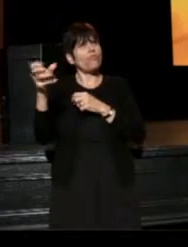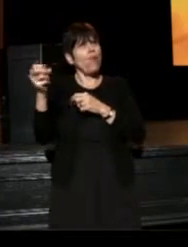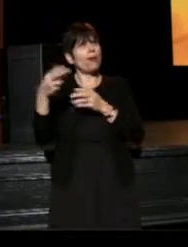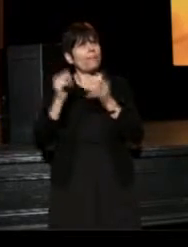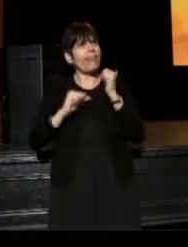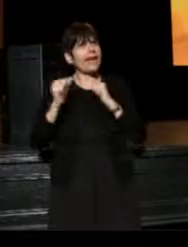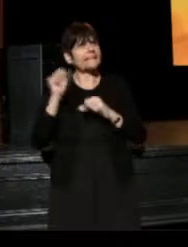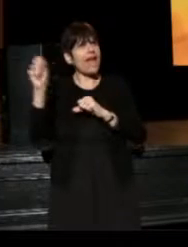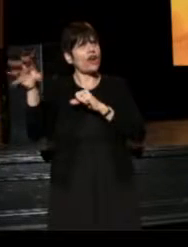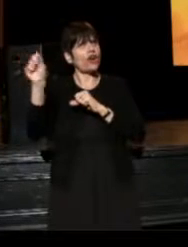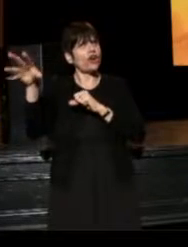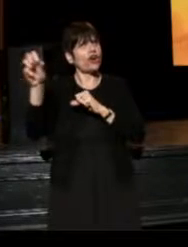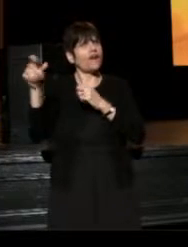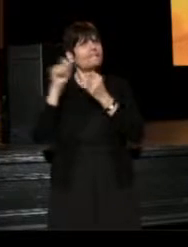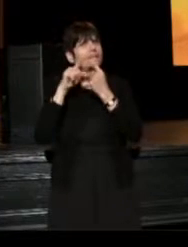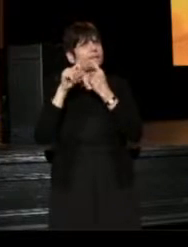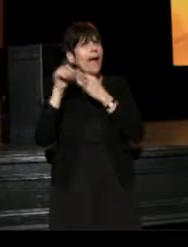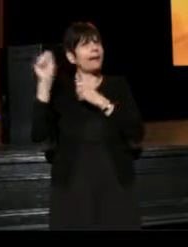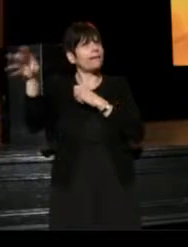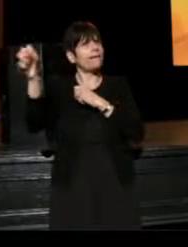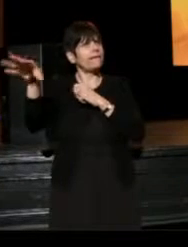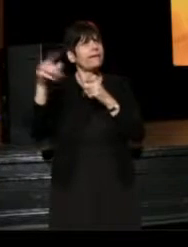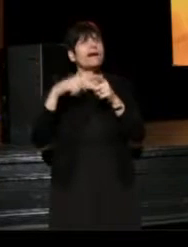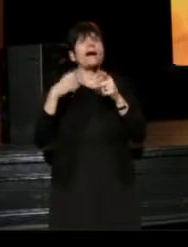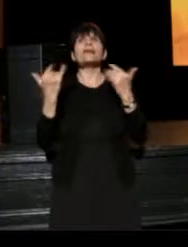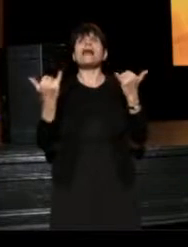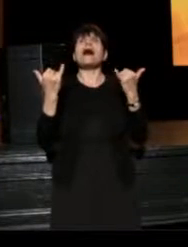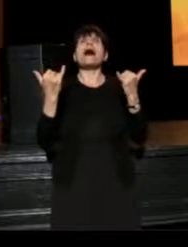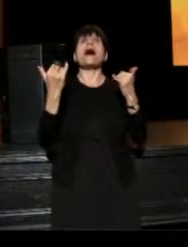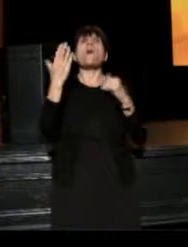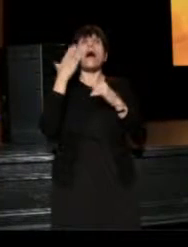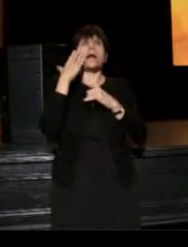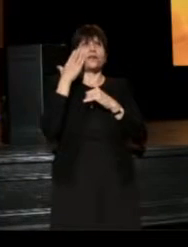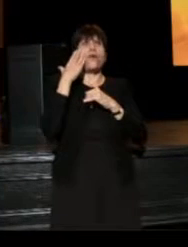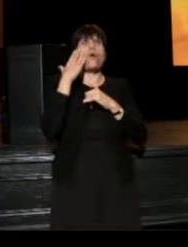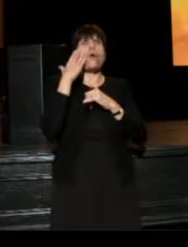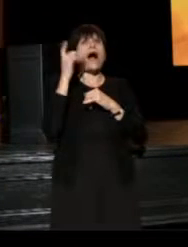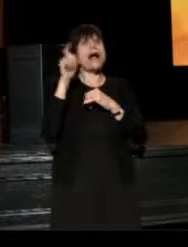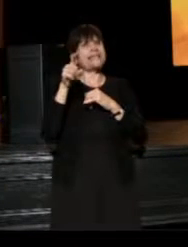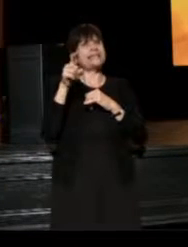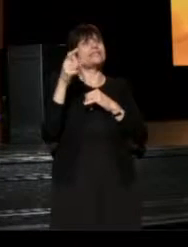and get her feedback, but I now know, that actually, I need to go back